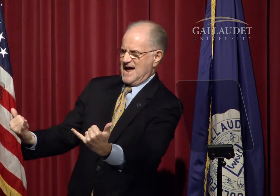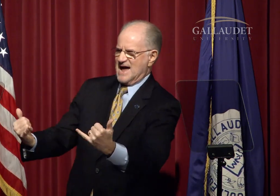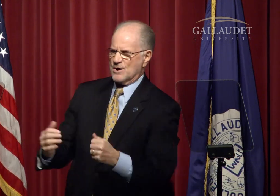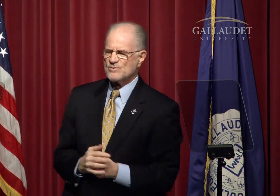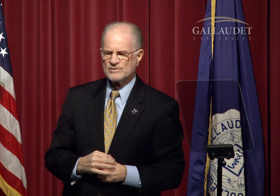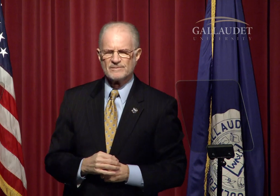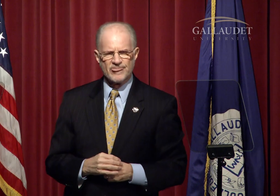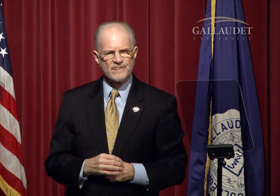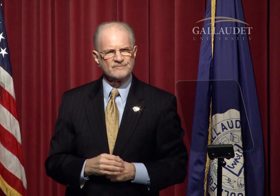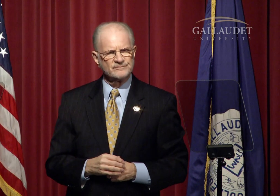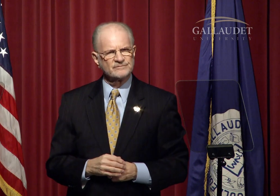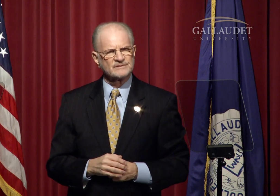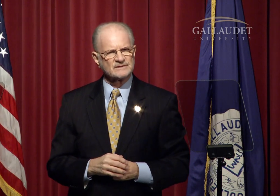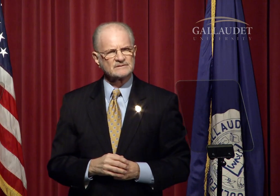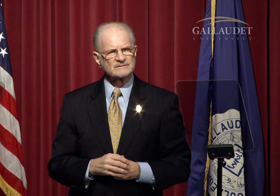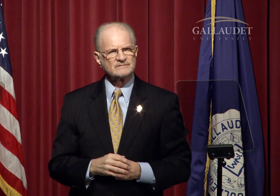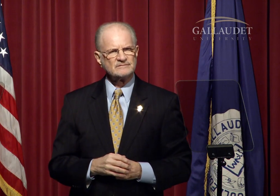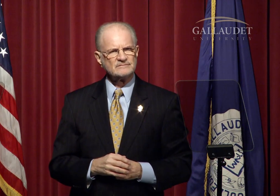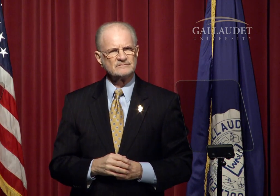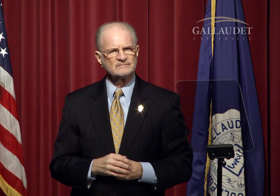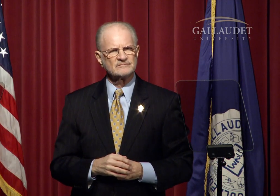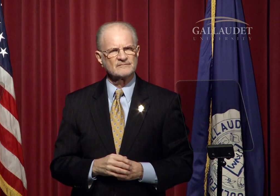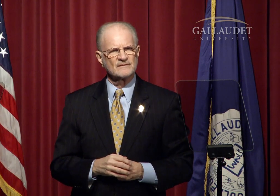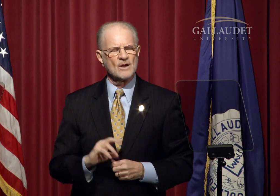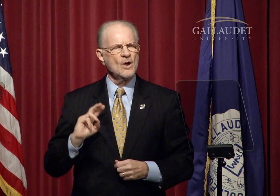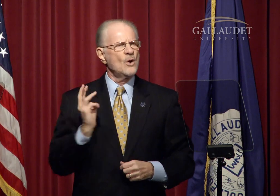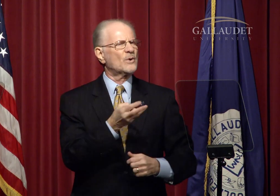is in development now.